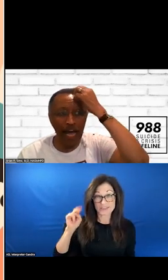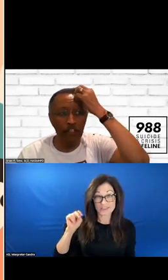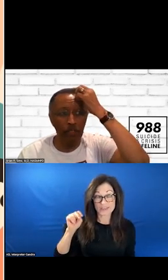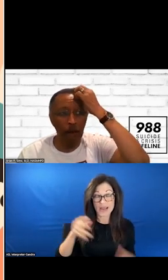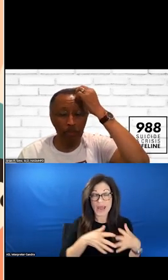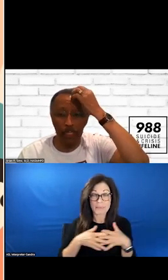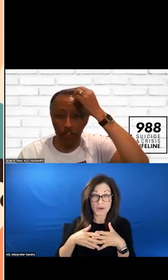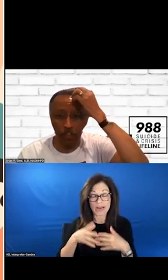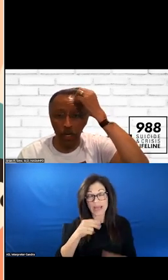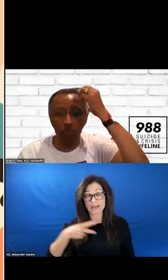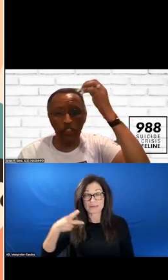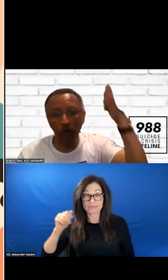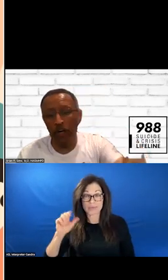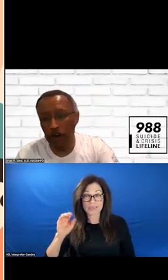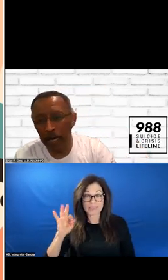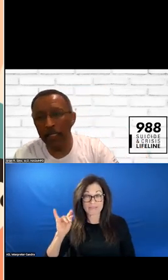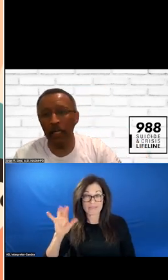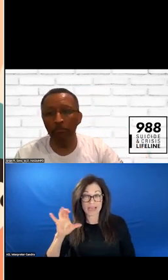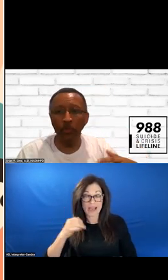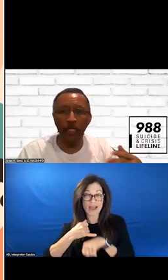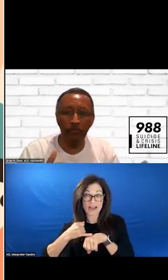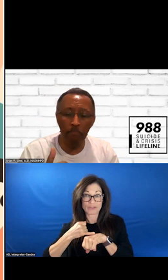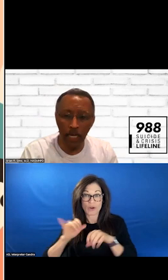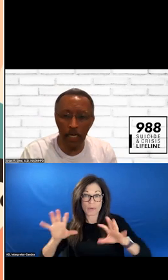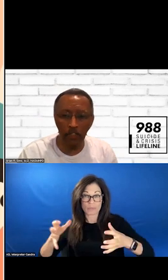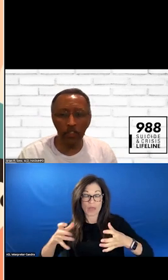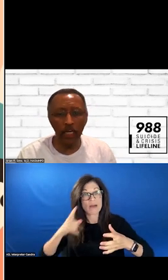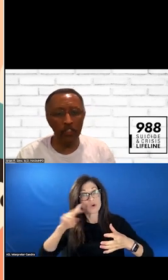ISLANDER POPULATIONS. FOR NEVADA AND MANY STATES,